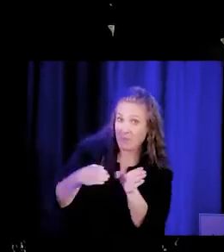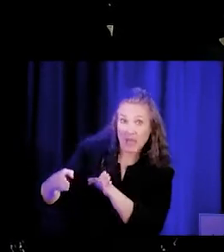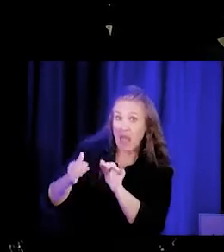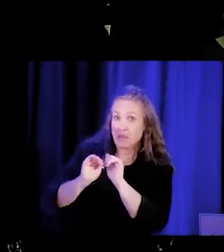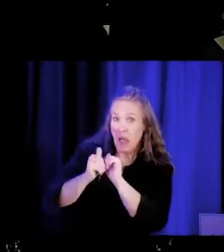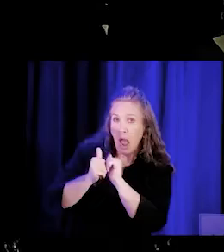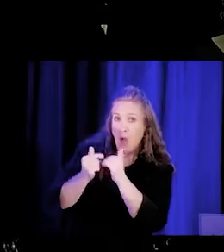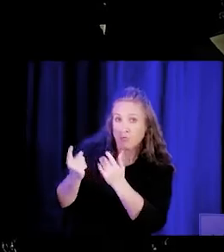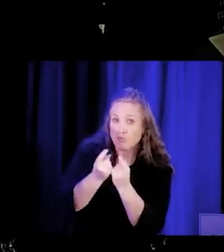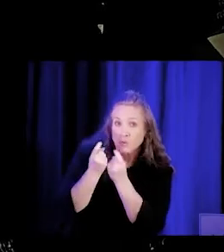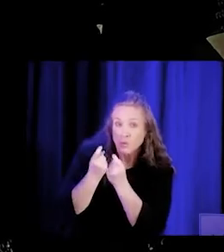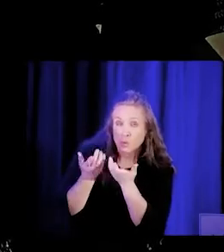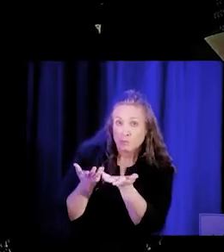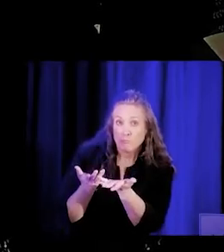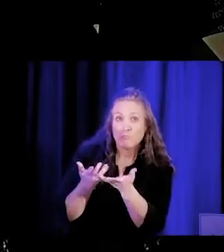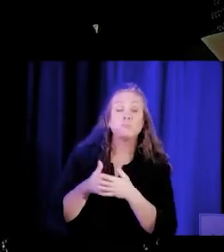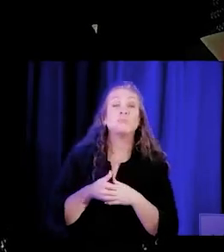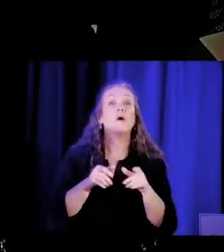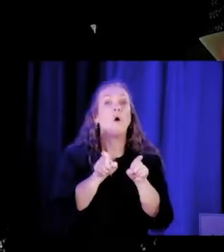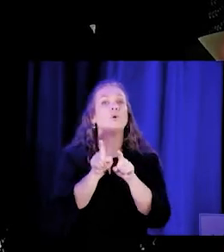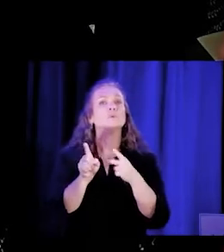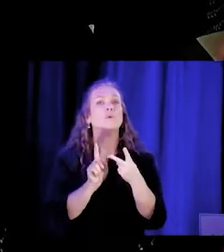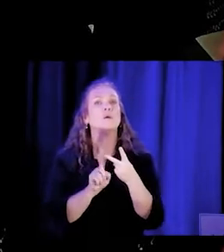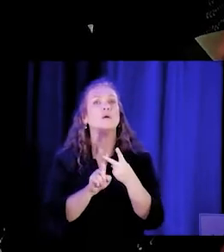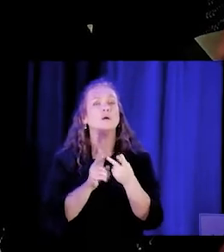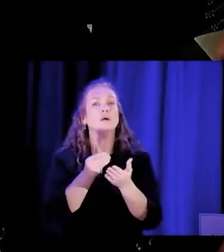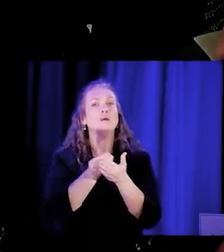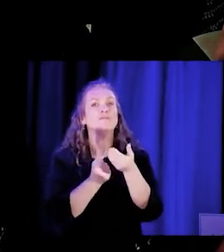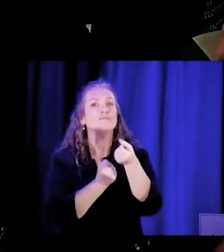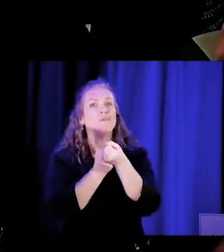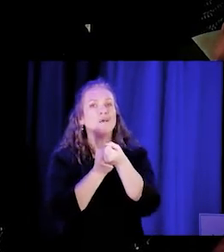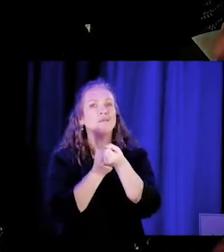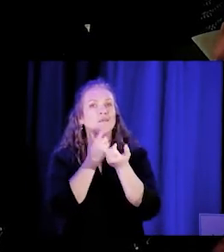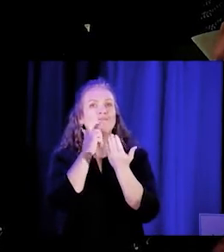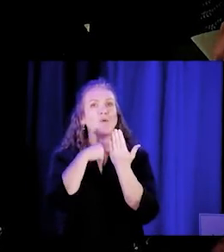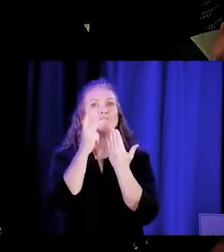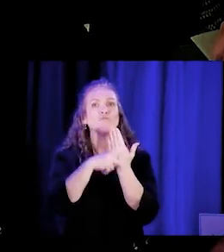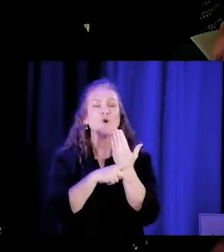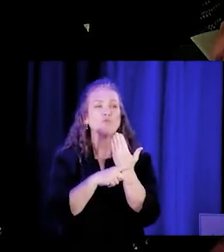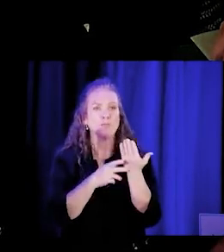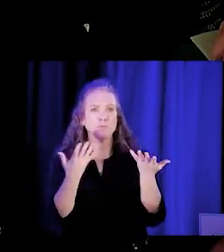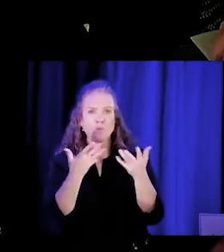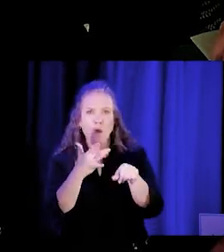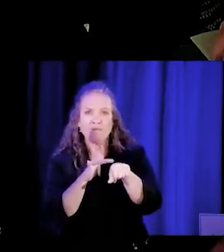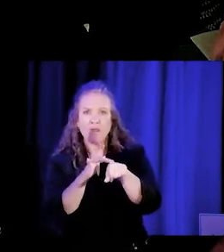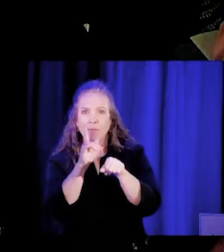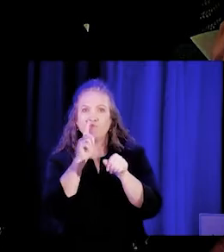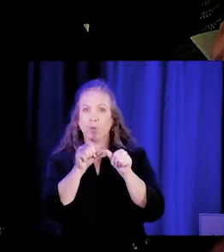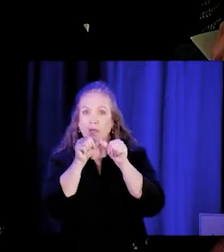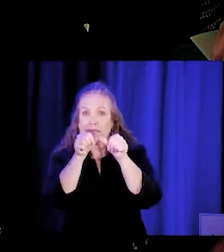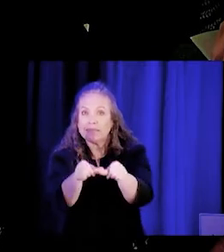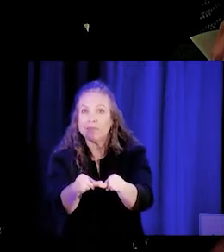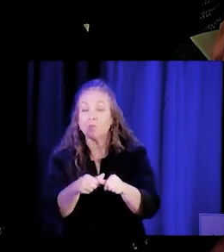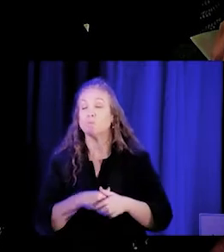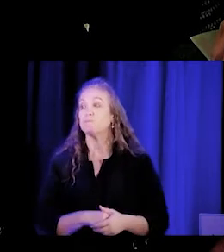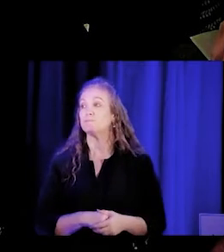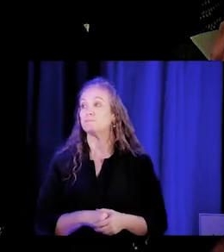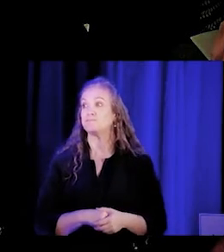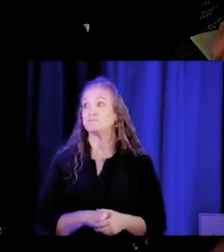and also funding for these programs to exist and continue running. Yeah, great question.